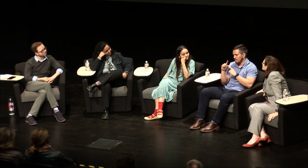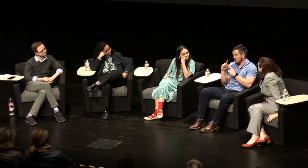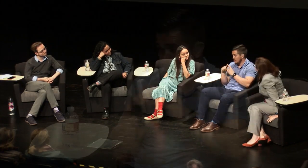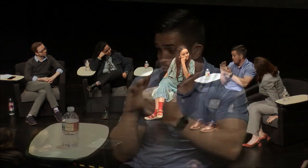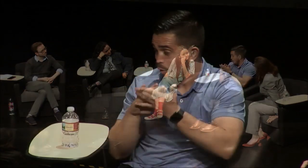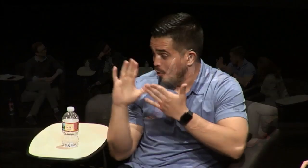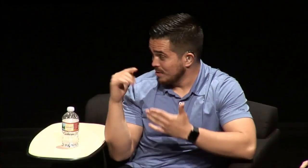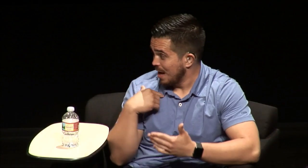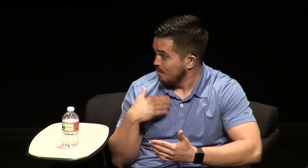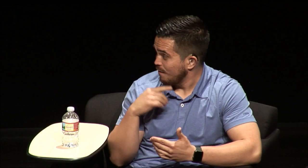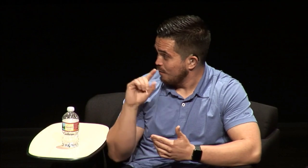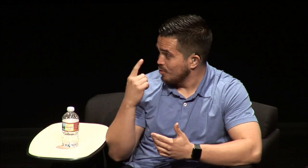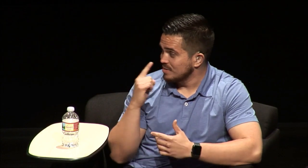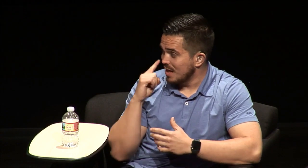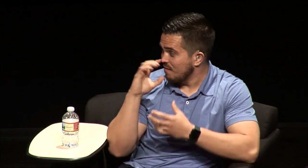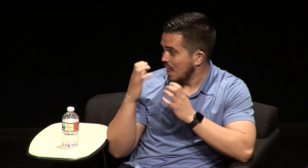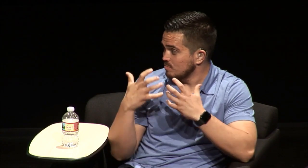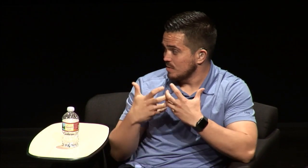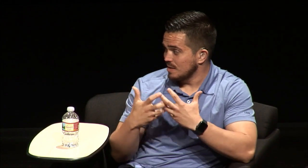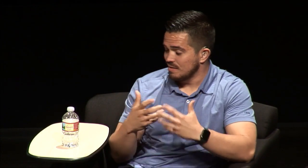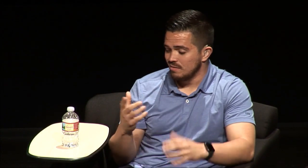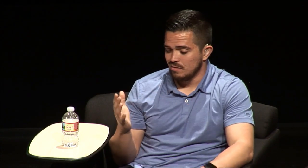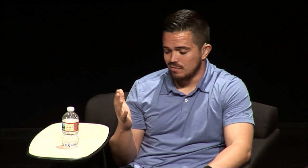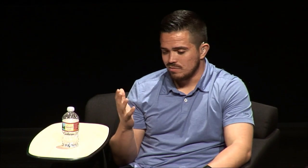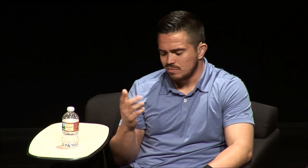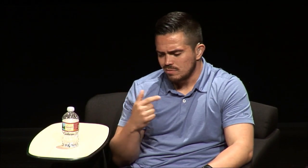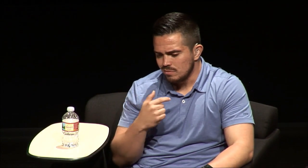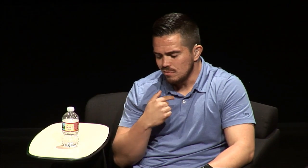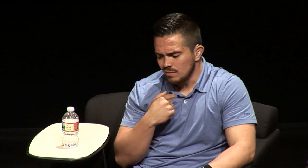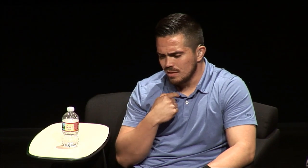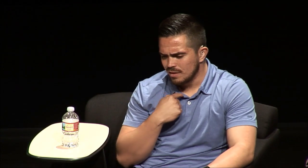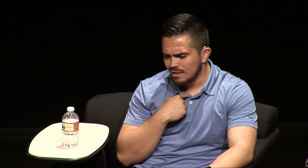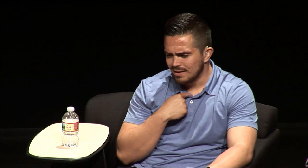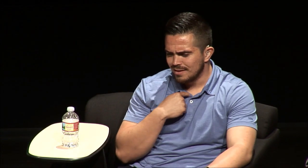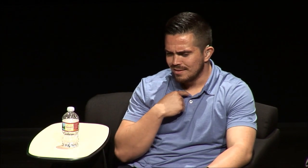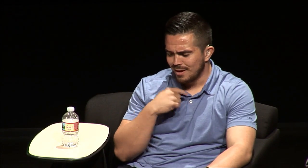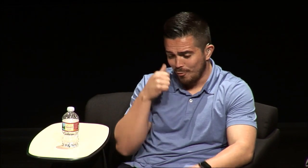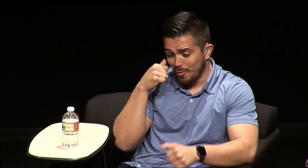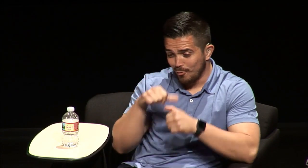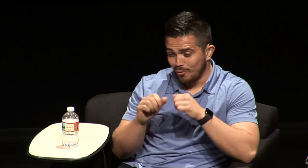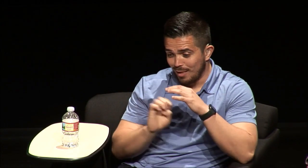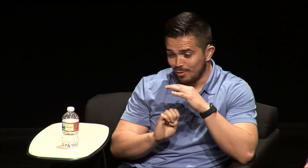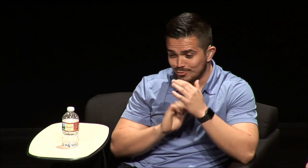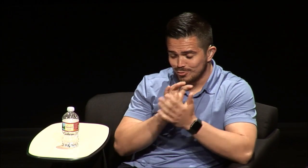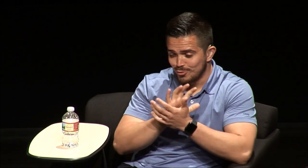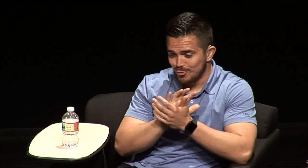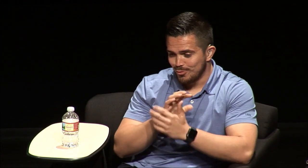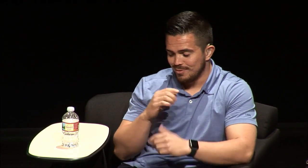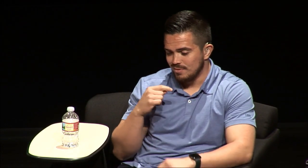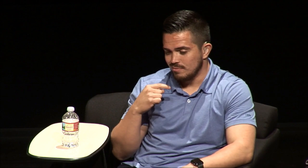high school and in college I had my very first deaf classmate and I remember